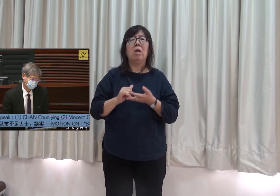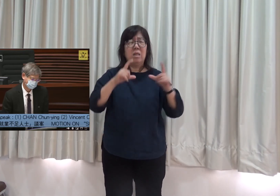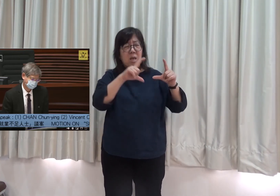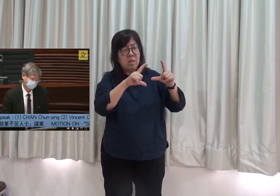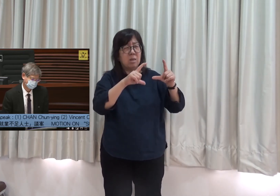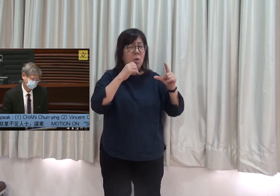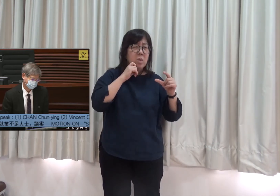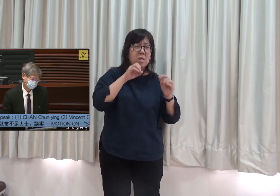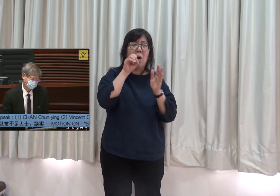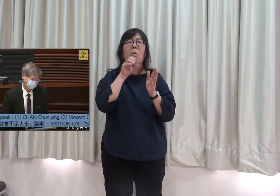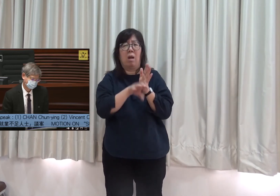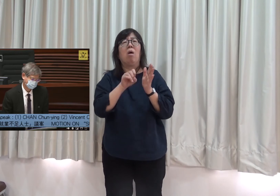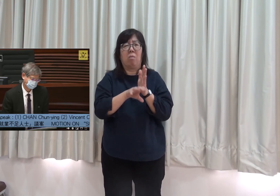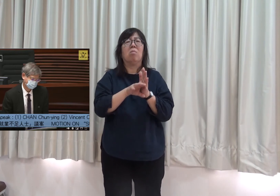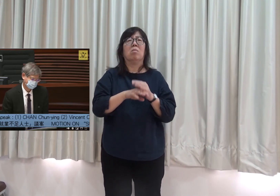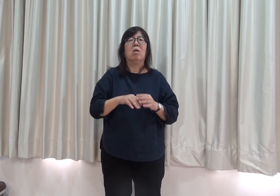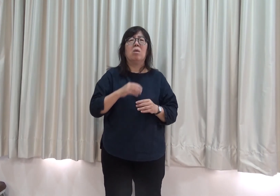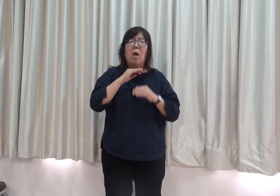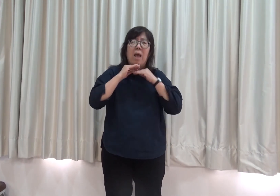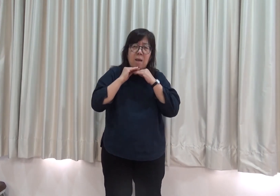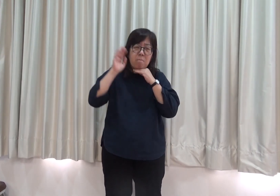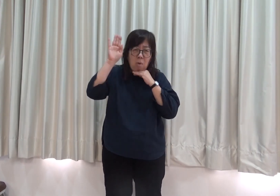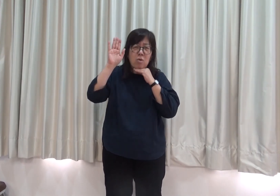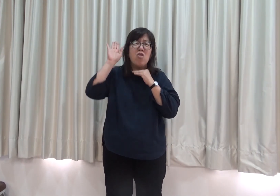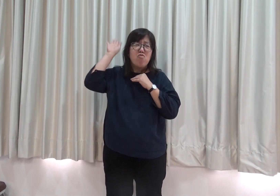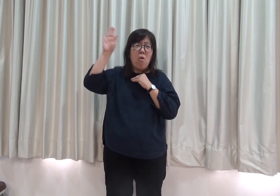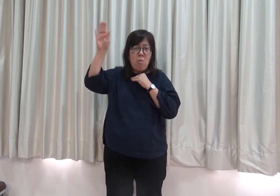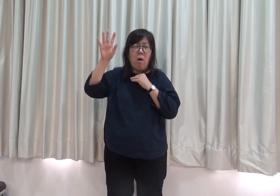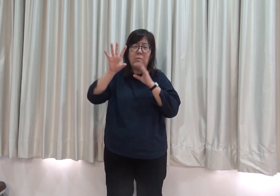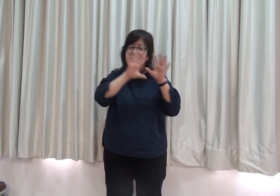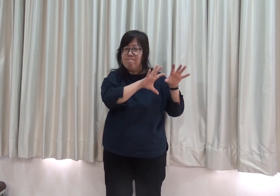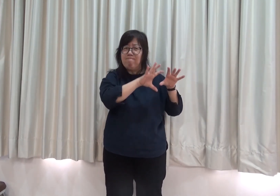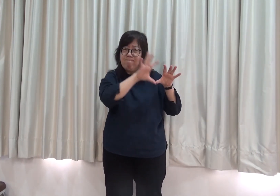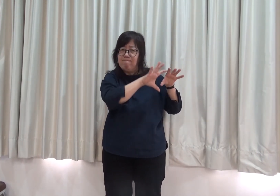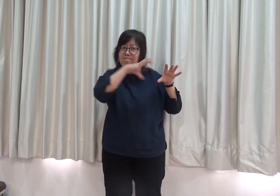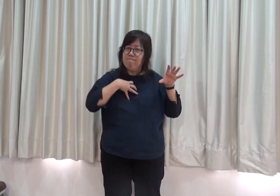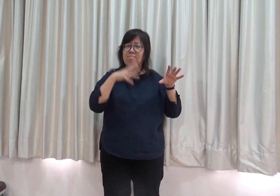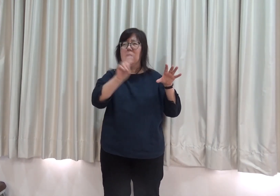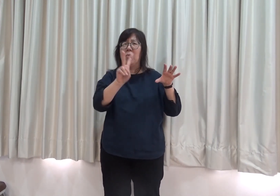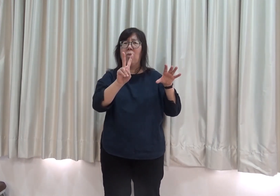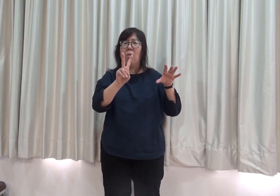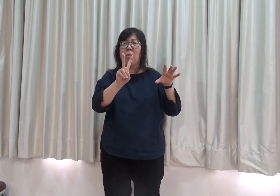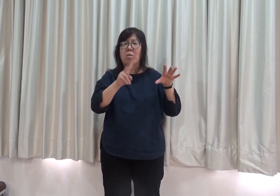It's not enough right now I hope the image can be larger as I expected